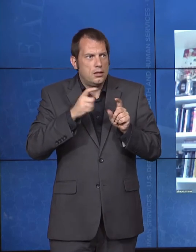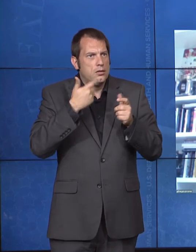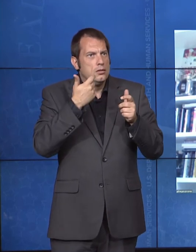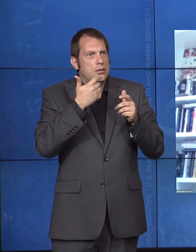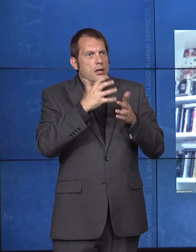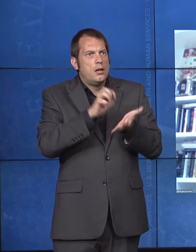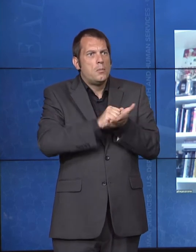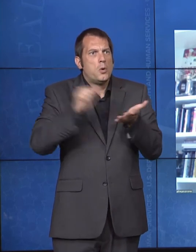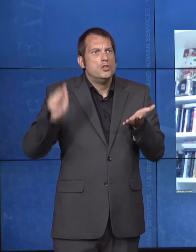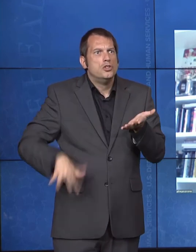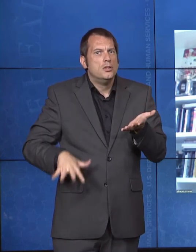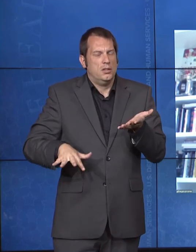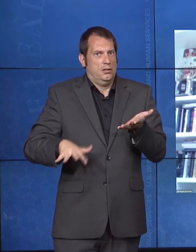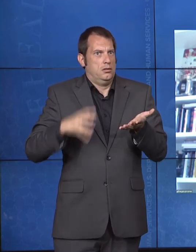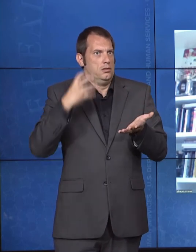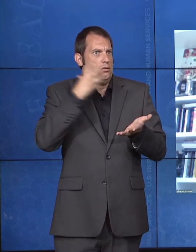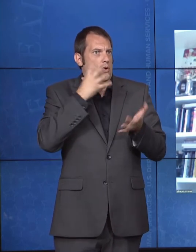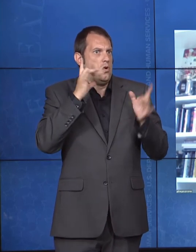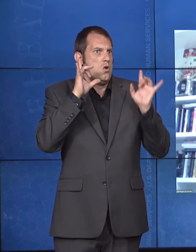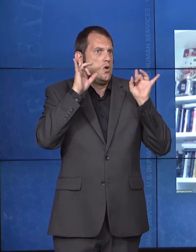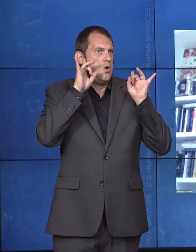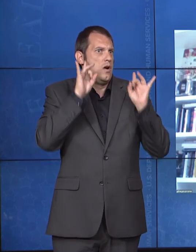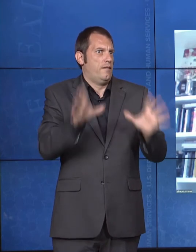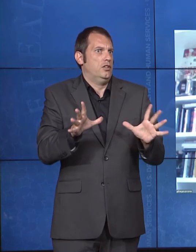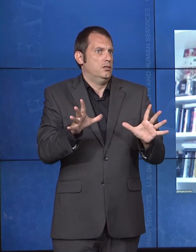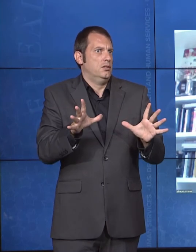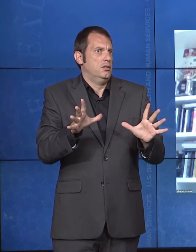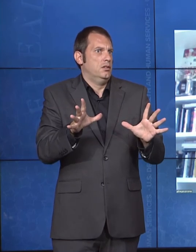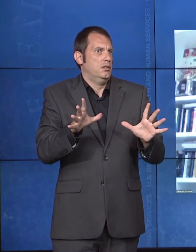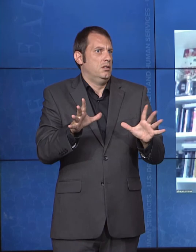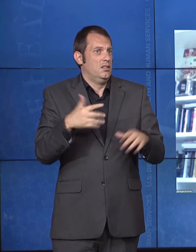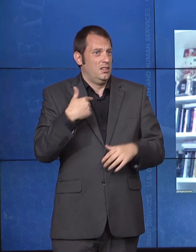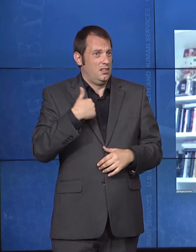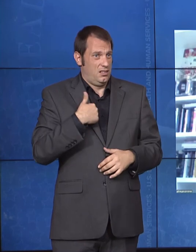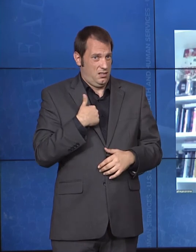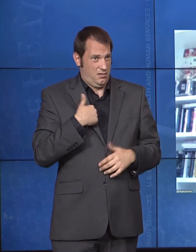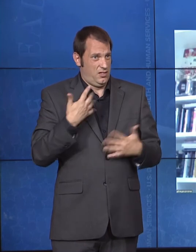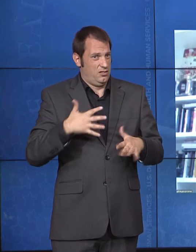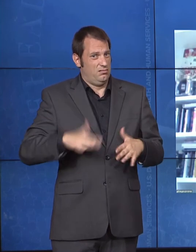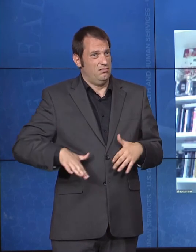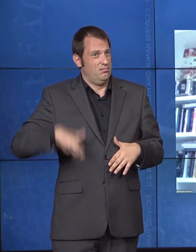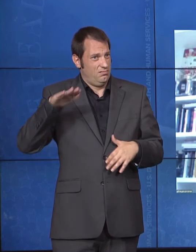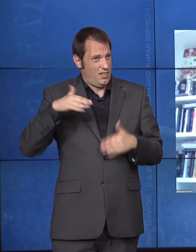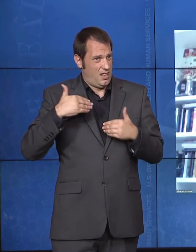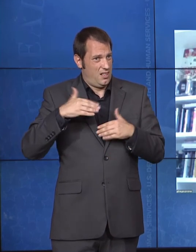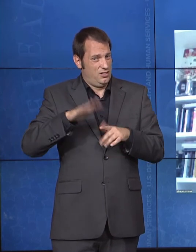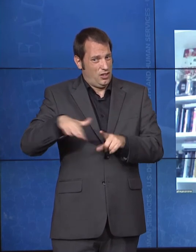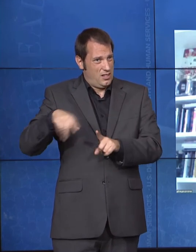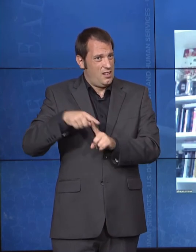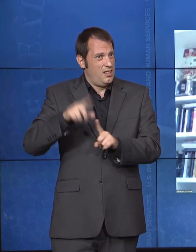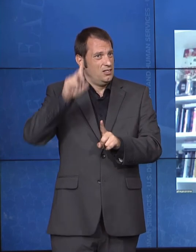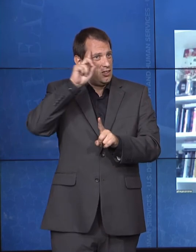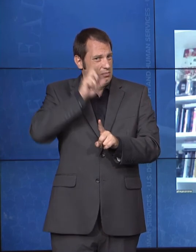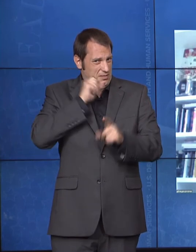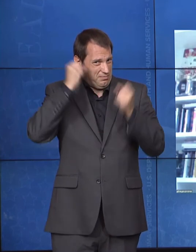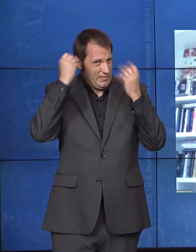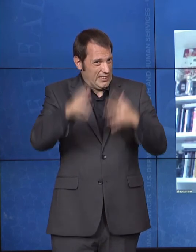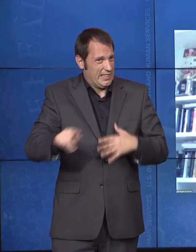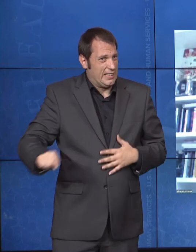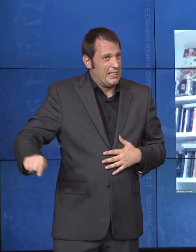as a child with people with Down syndrome around me. Nobody is perfect. It's just degrees.